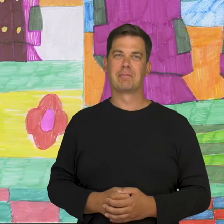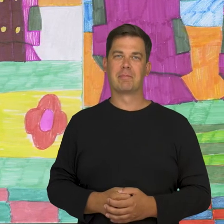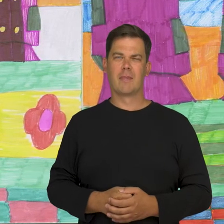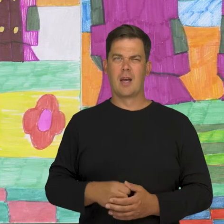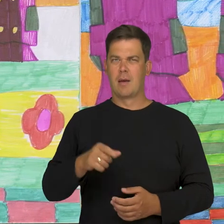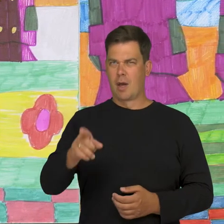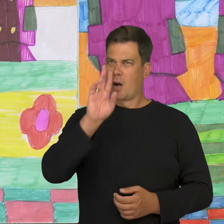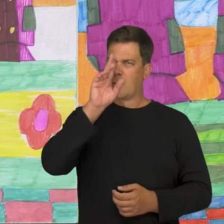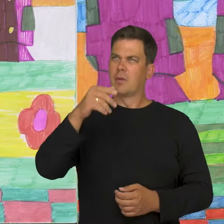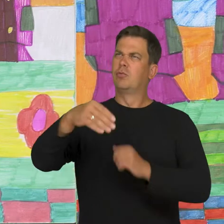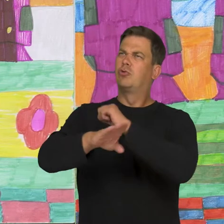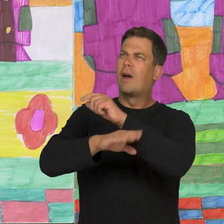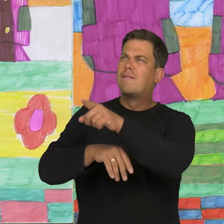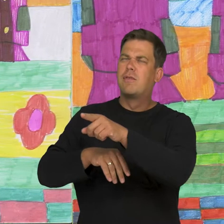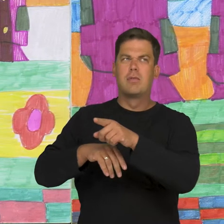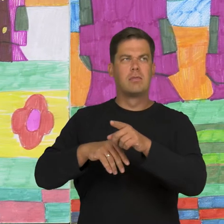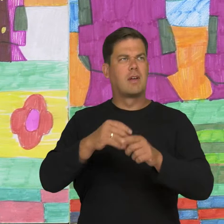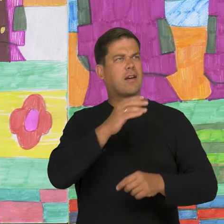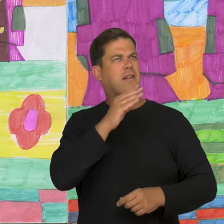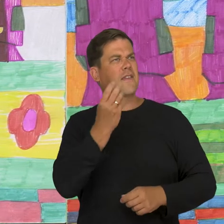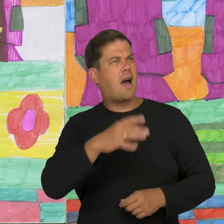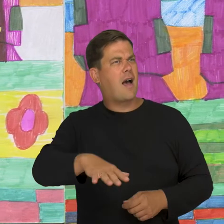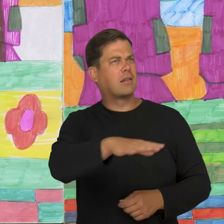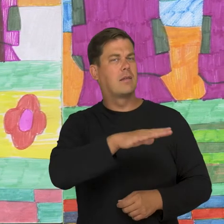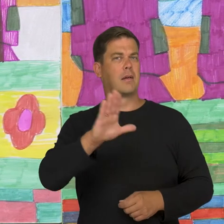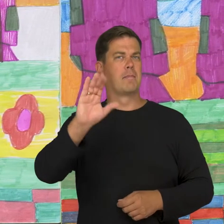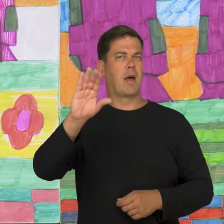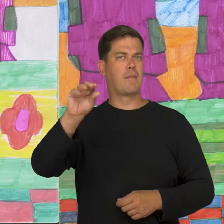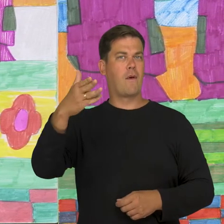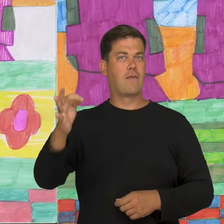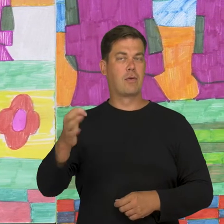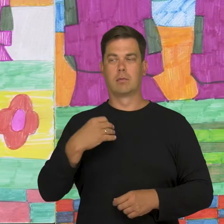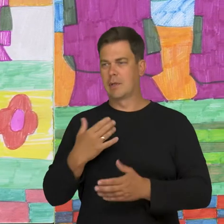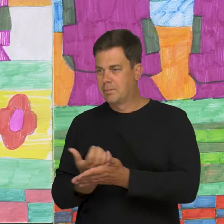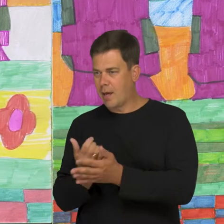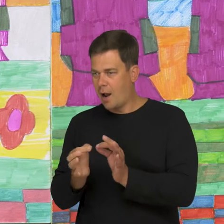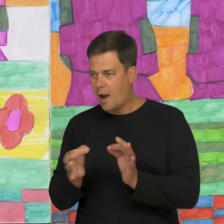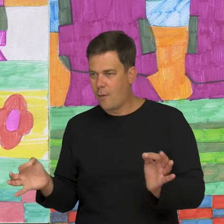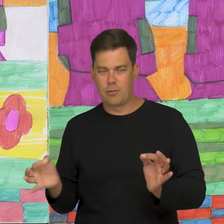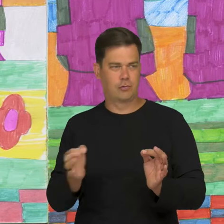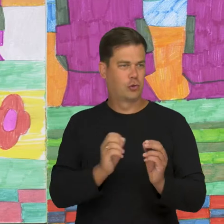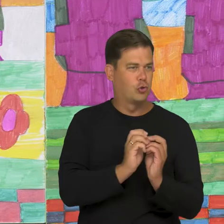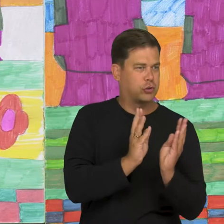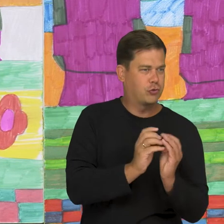We recognize trees and flowers in the Bemowo district. We collect sticks and cones and we check the atlas of trees.